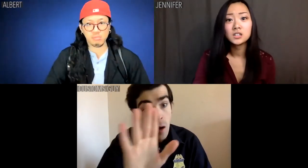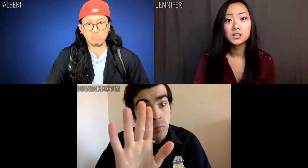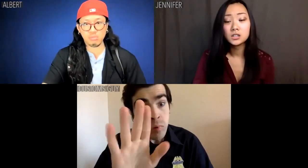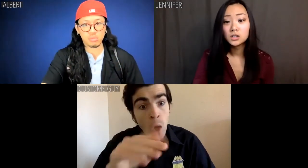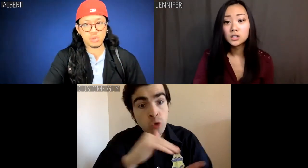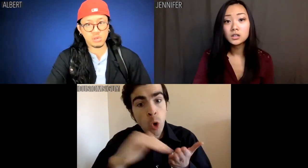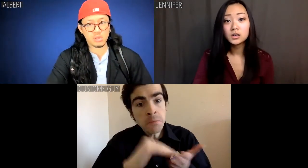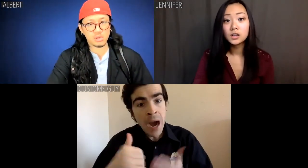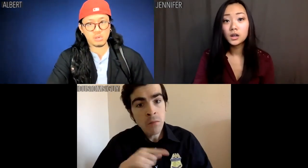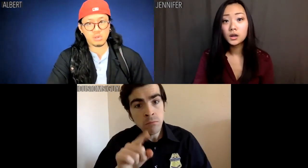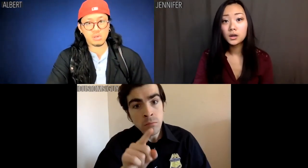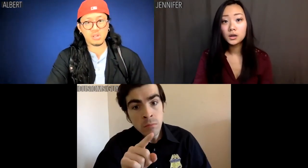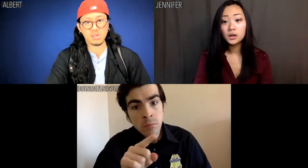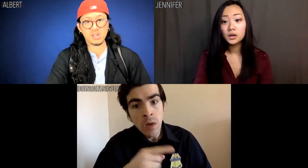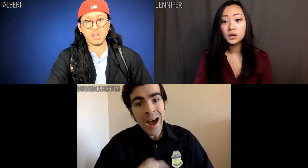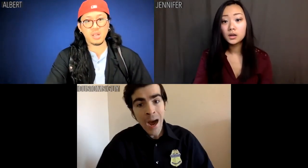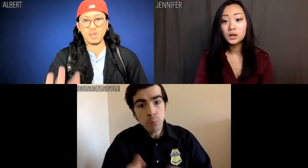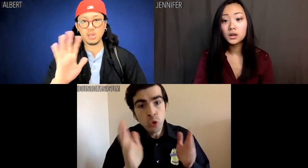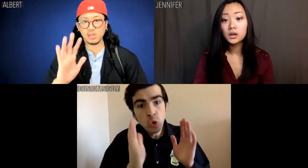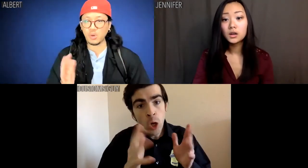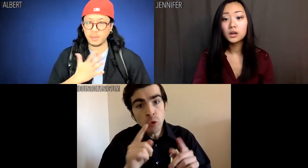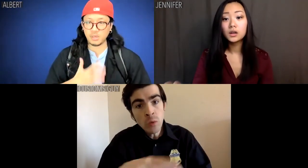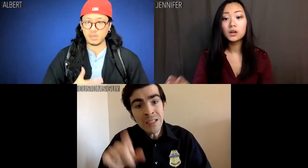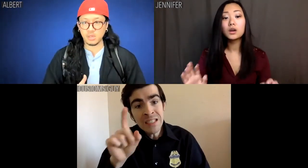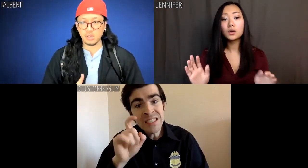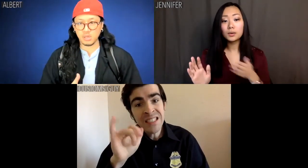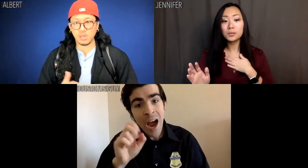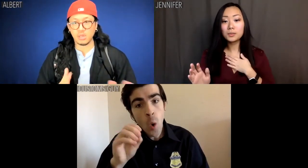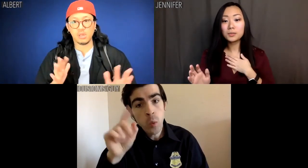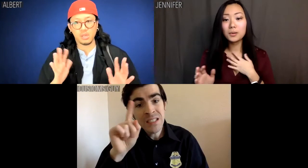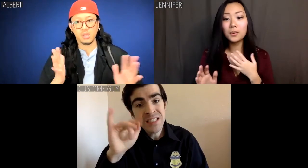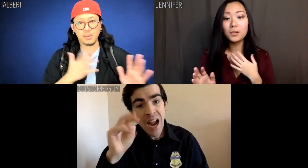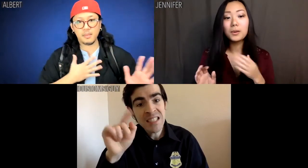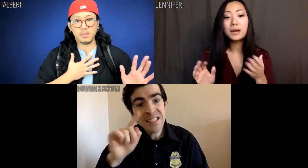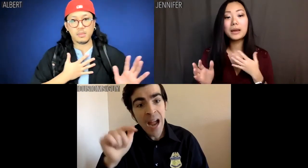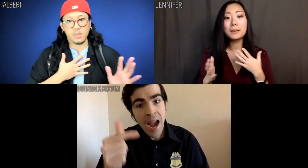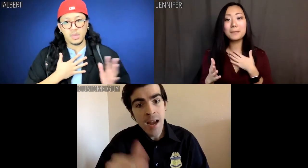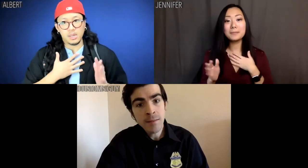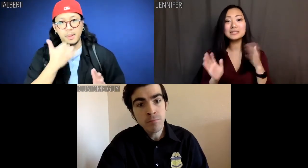Customs guy: Oh excuse me. I was talking to Xiao Xinzàng.